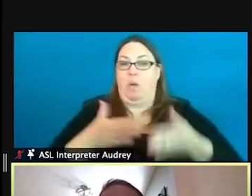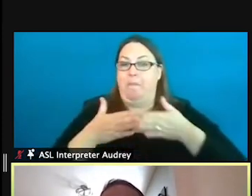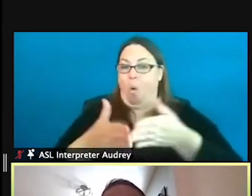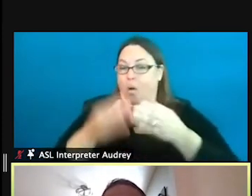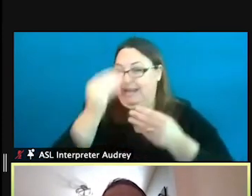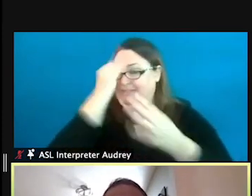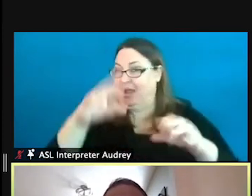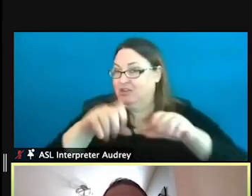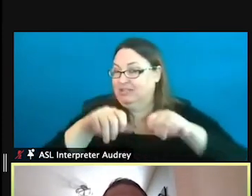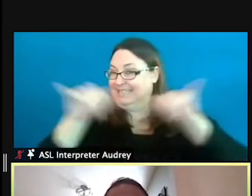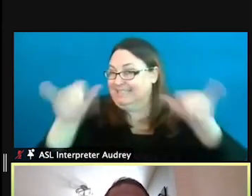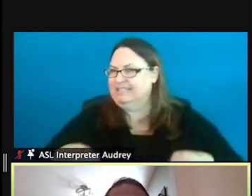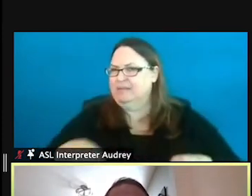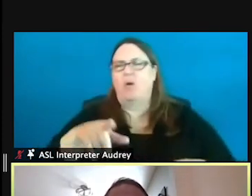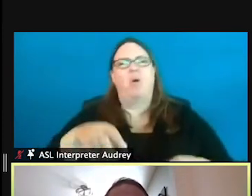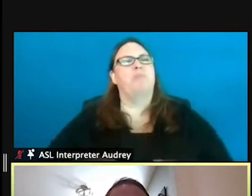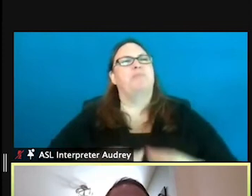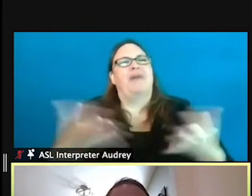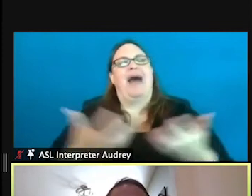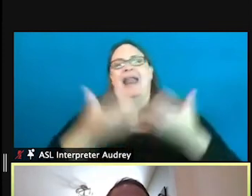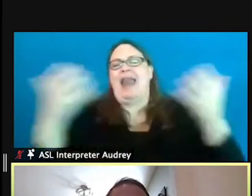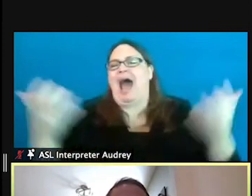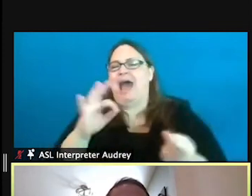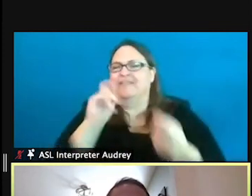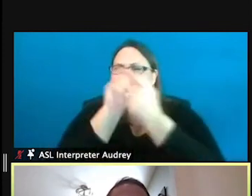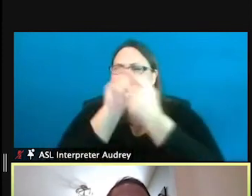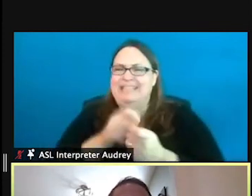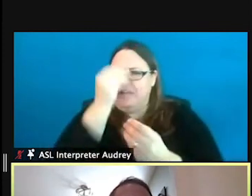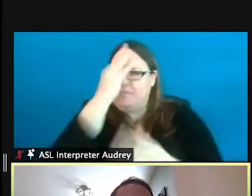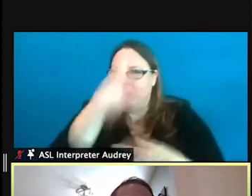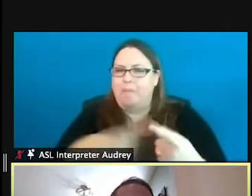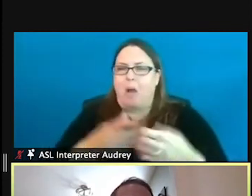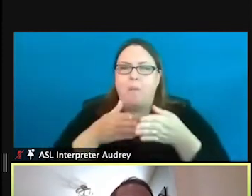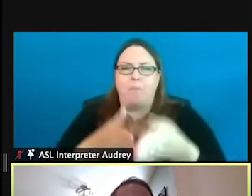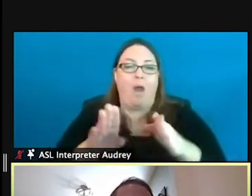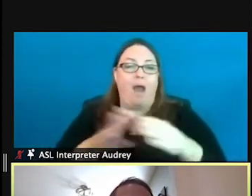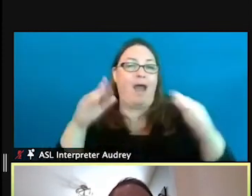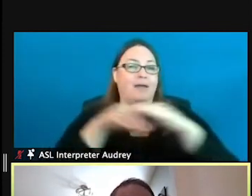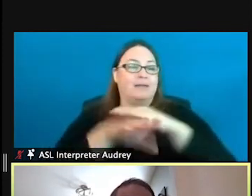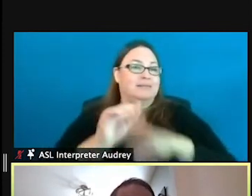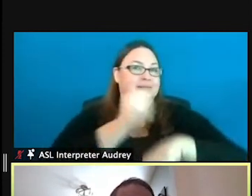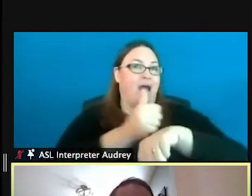And this provides a lot of detailed information about the boat access sites across the state